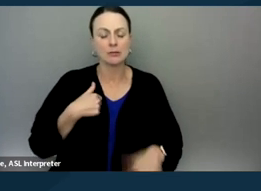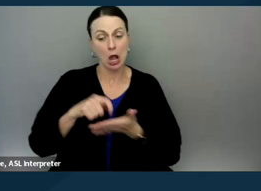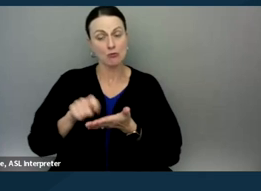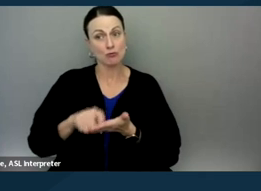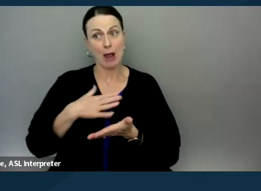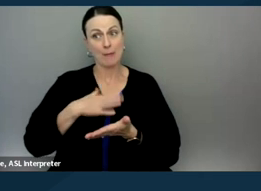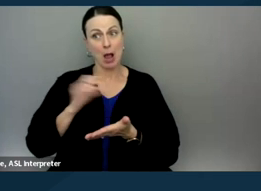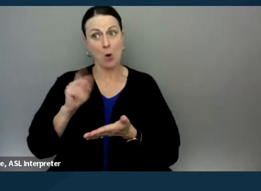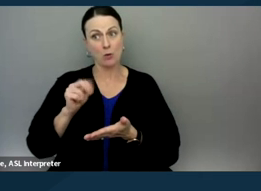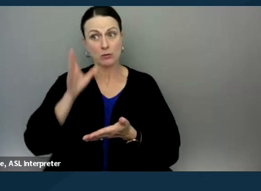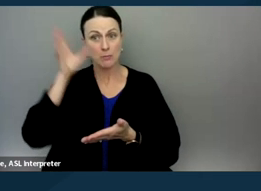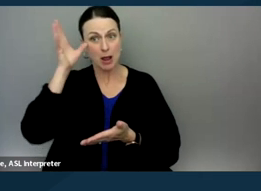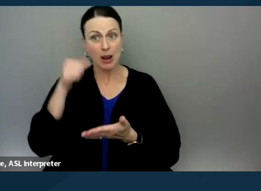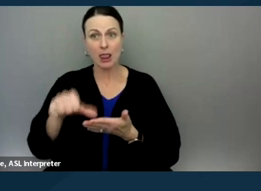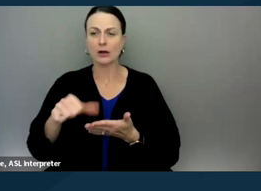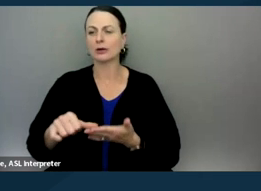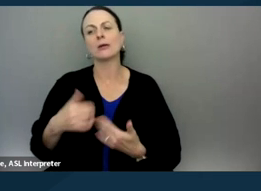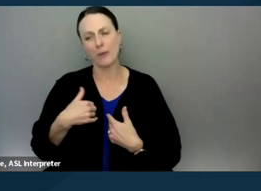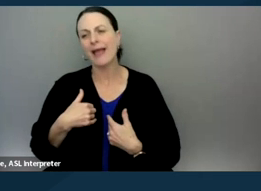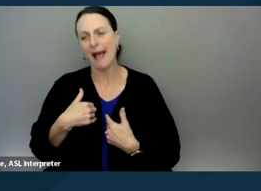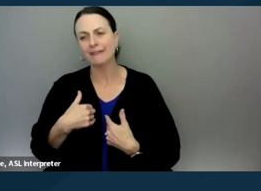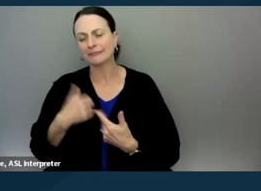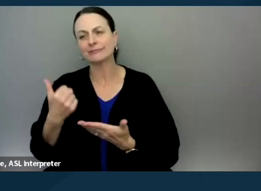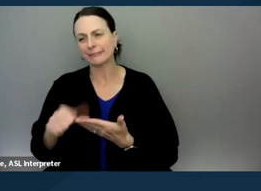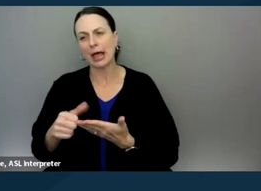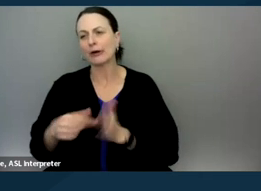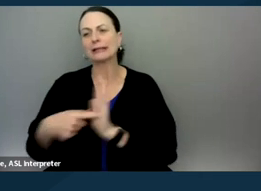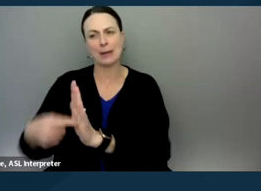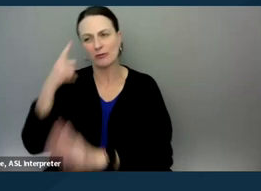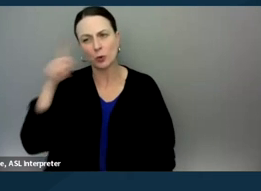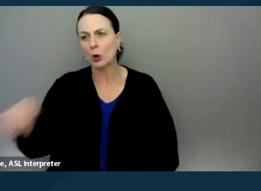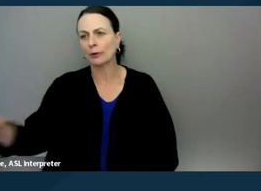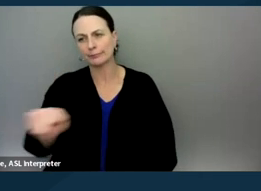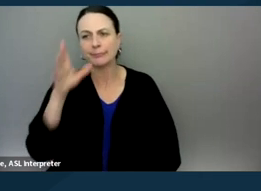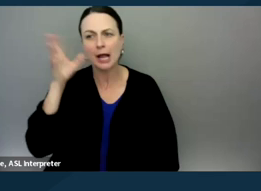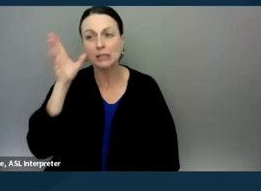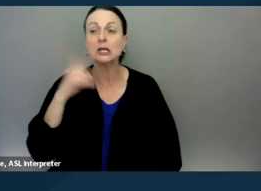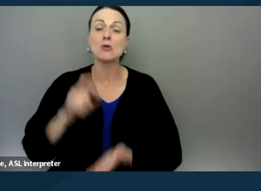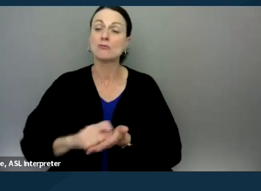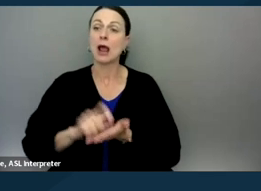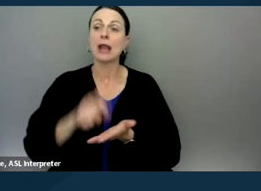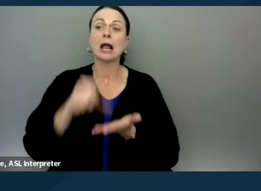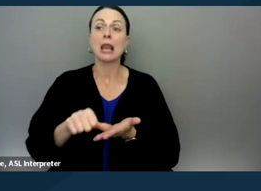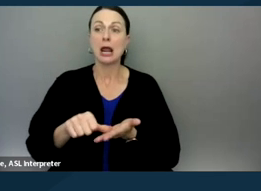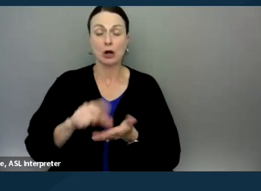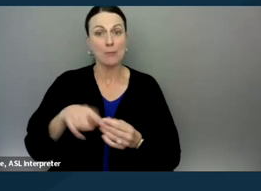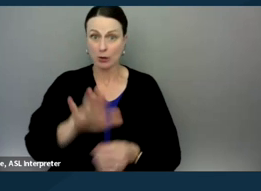I would say things like, and we have templates to do this, you know, everybody else is writing a letter about your child